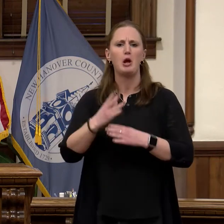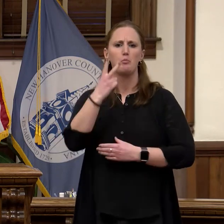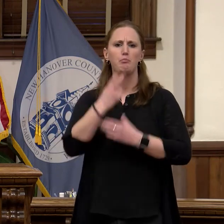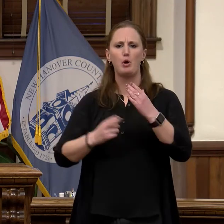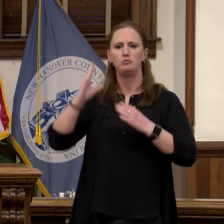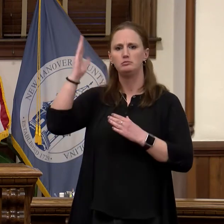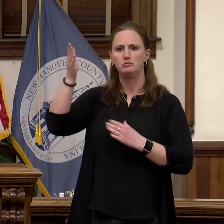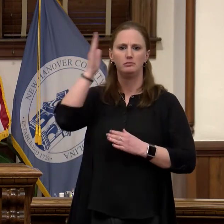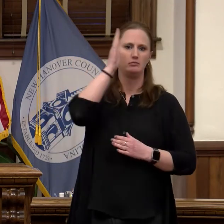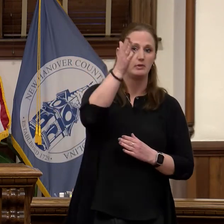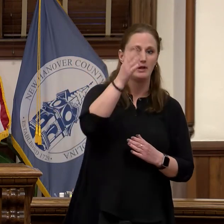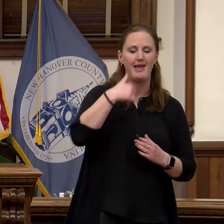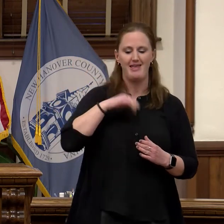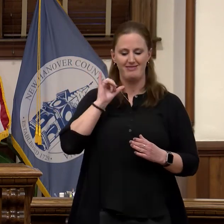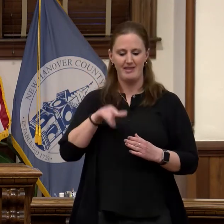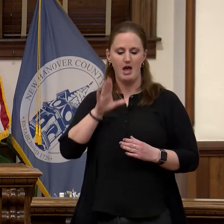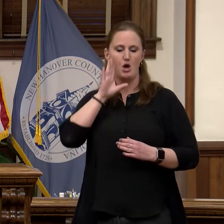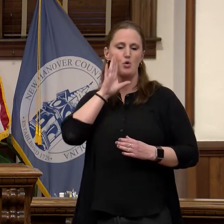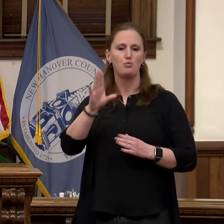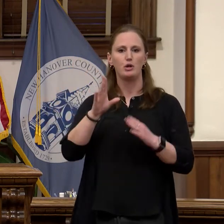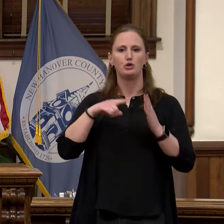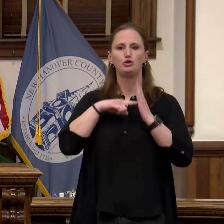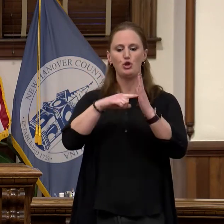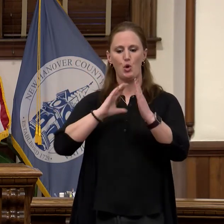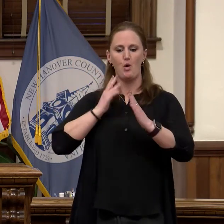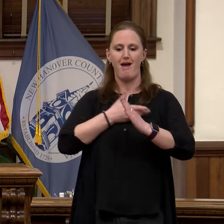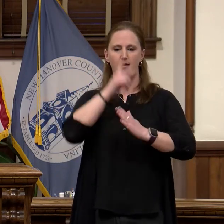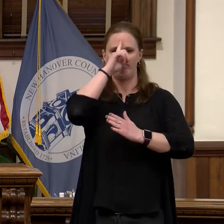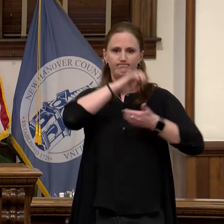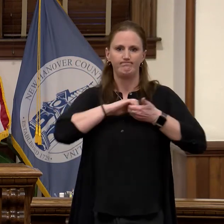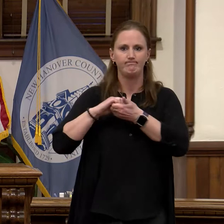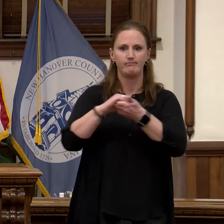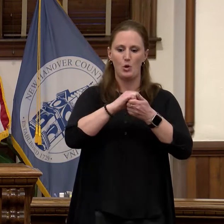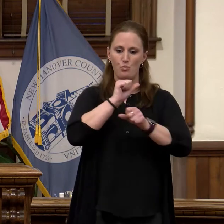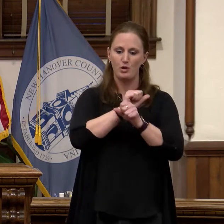focus on collaboration and working together because none of us can do this